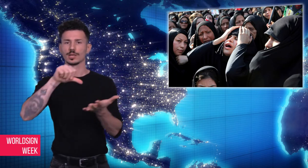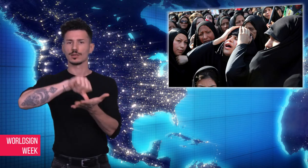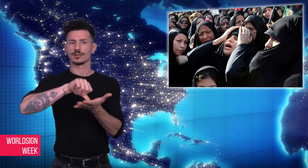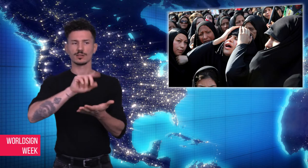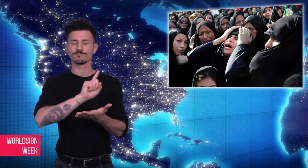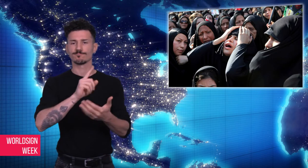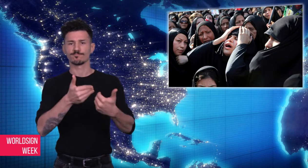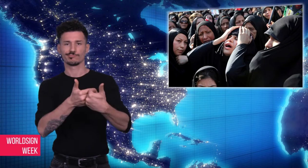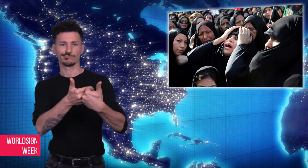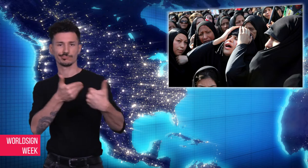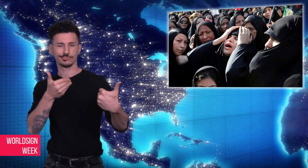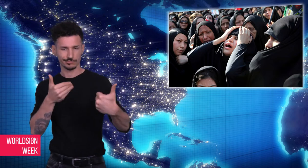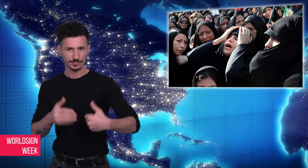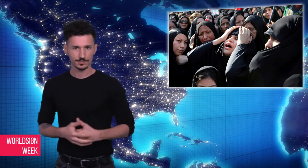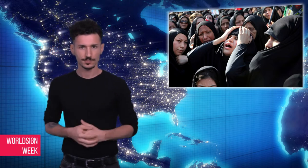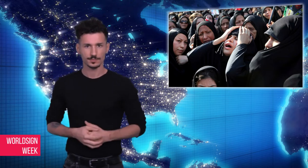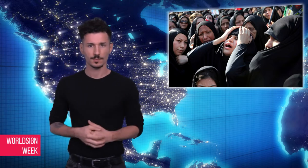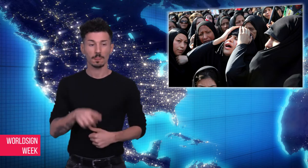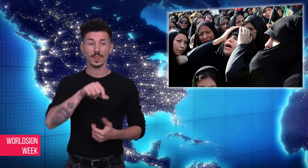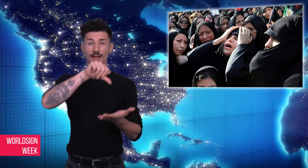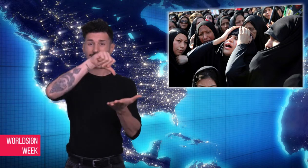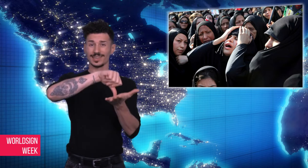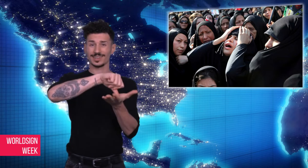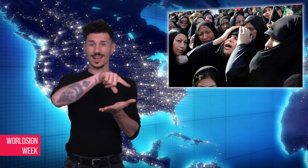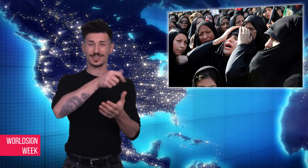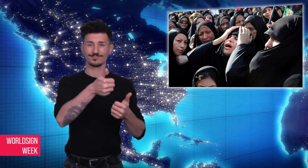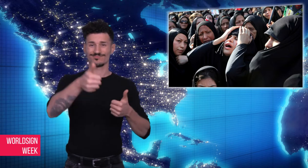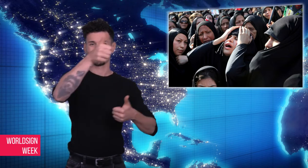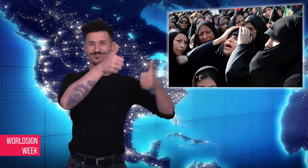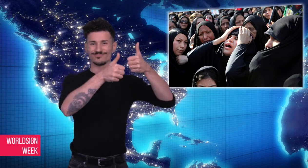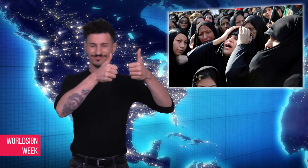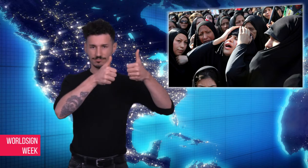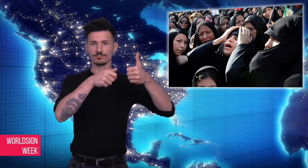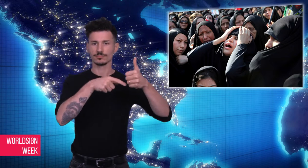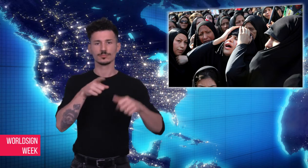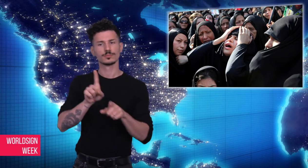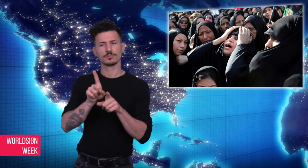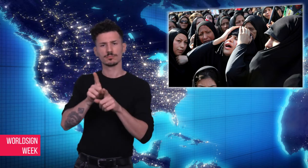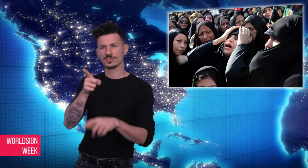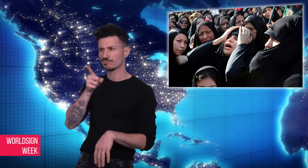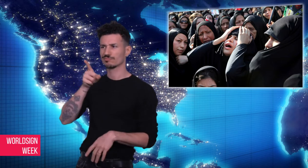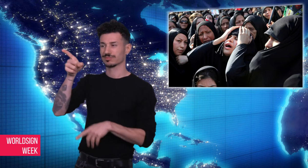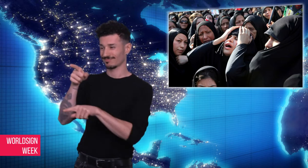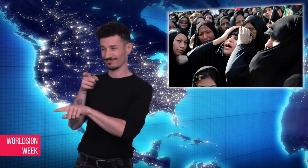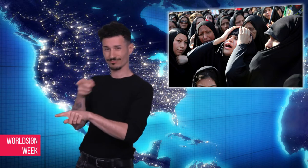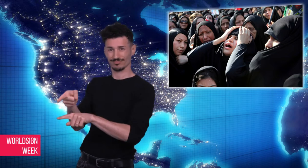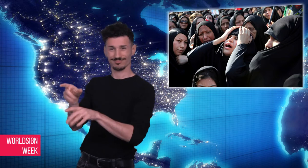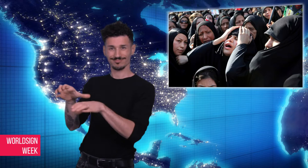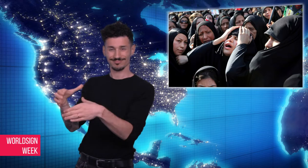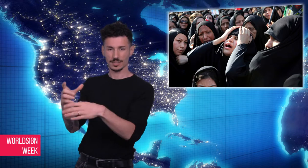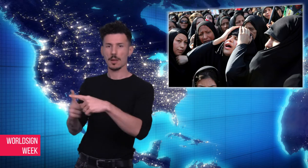States and two unnamed Gulf states of supporting the